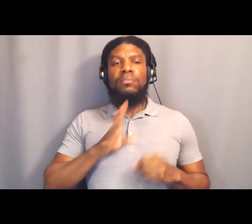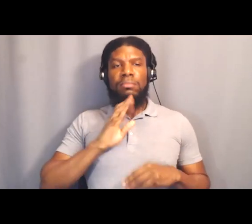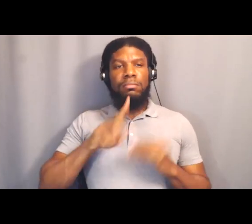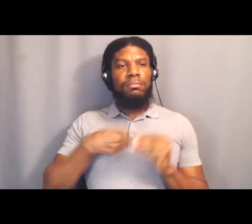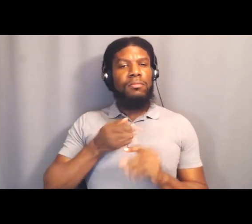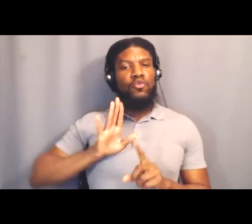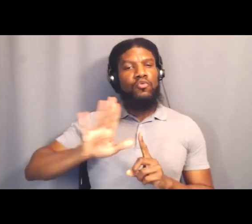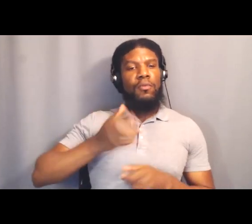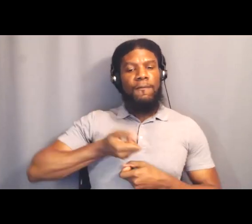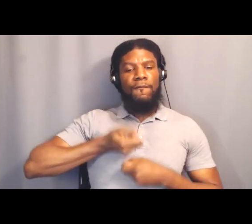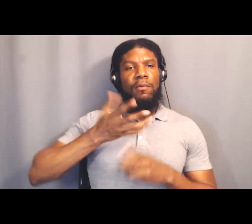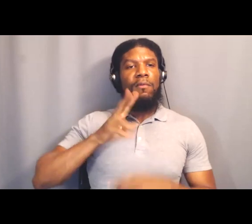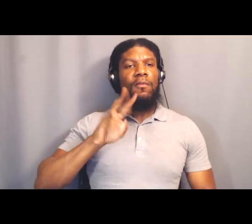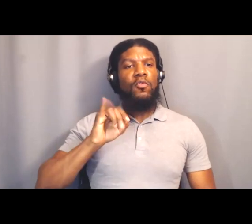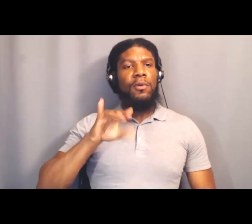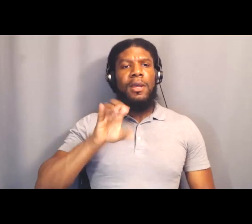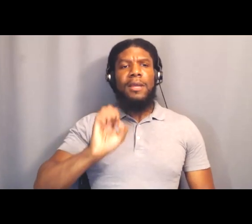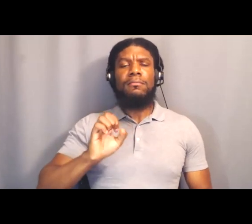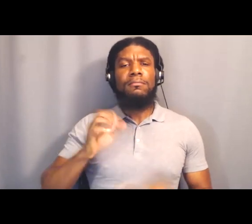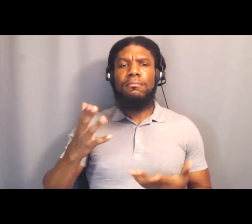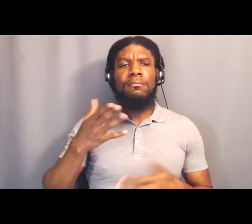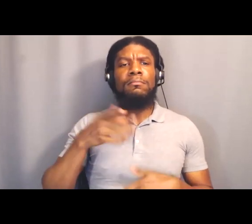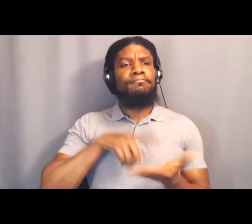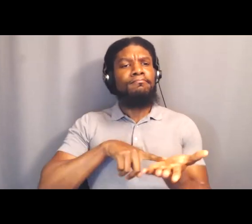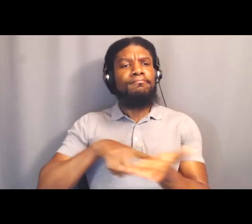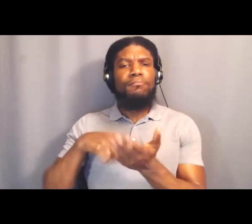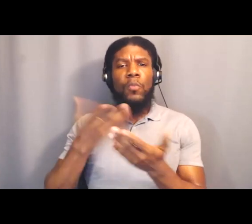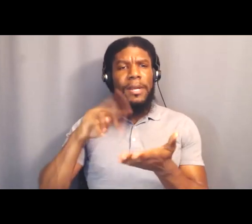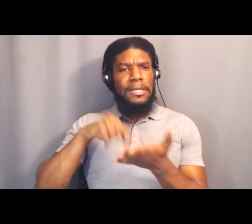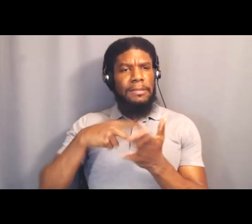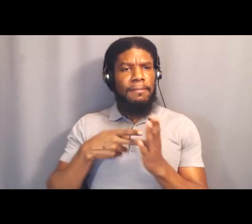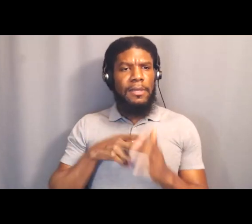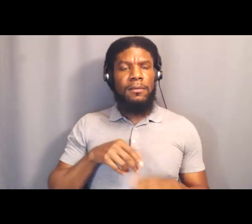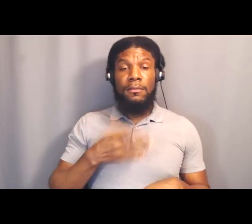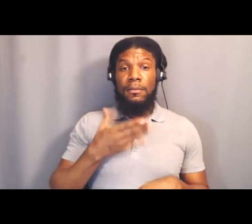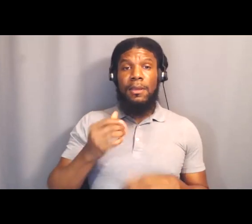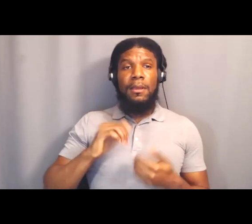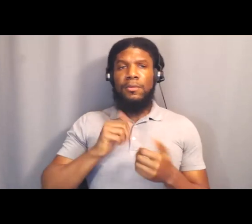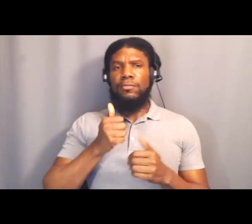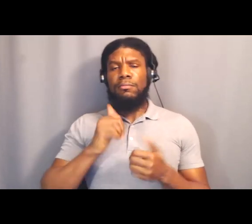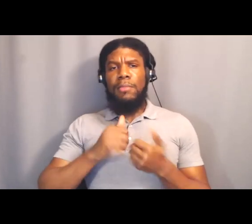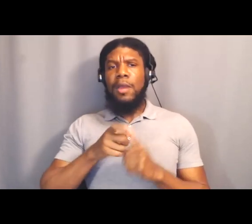What do you think that means, to use your voice and how will you commit to using your voice?